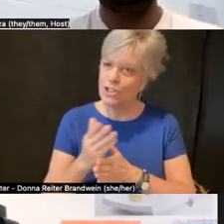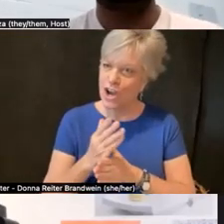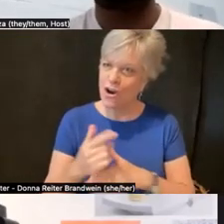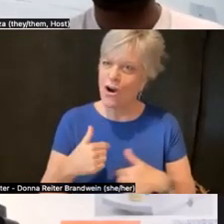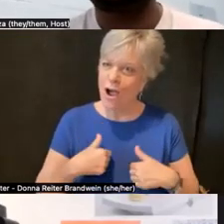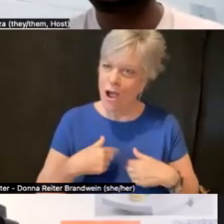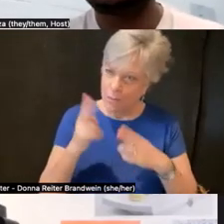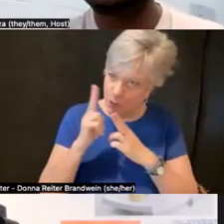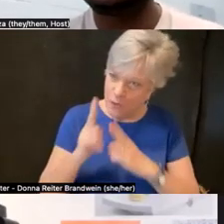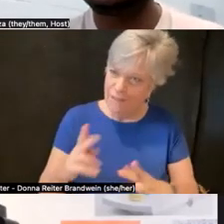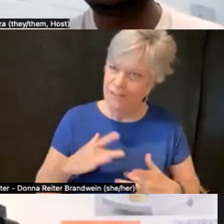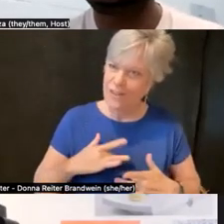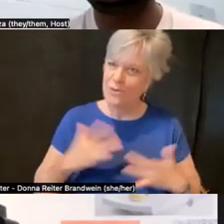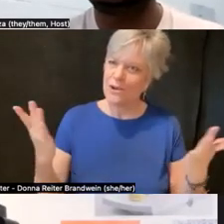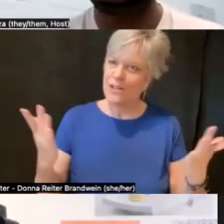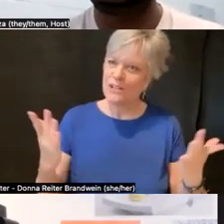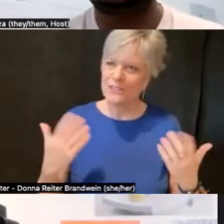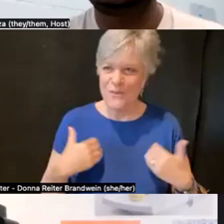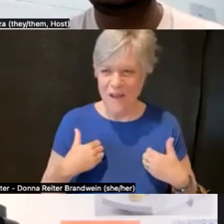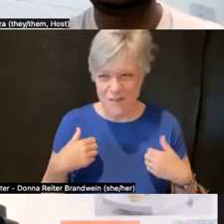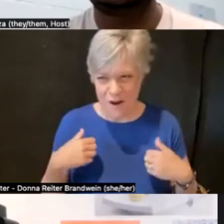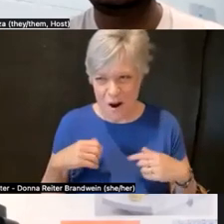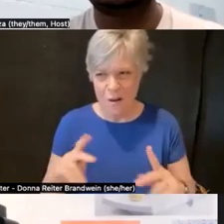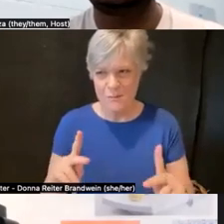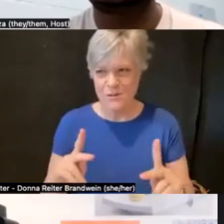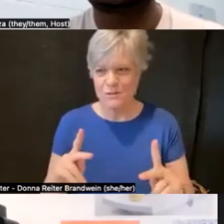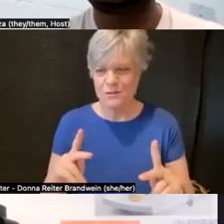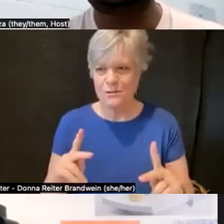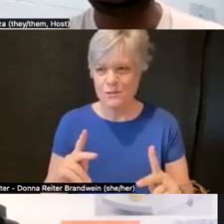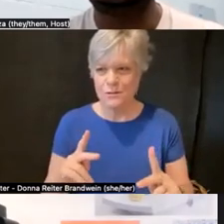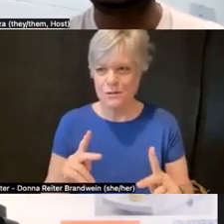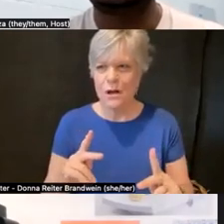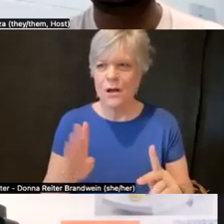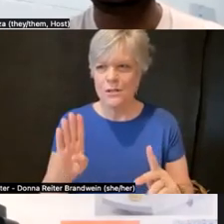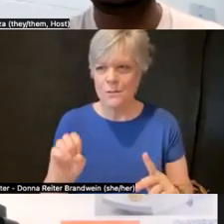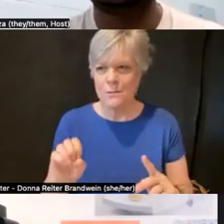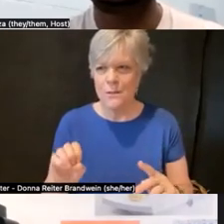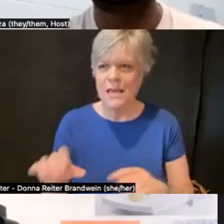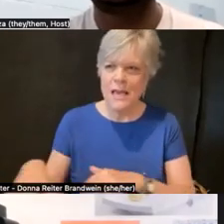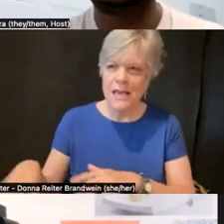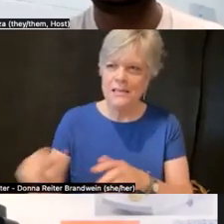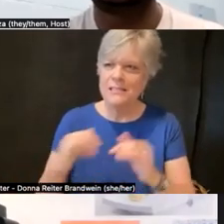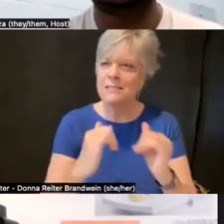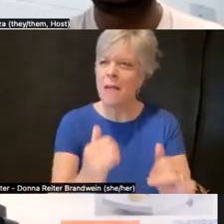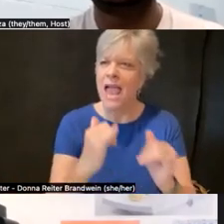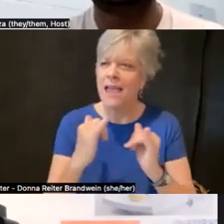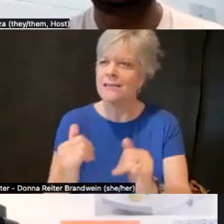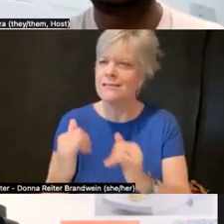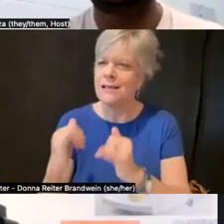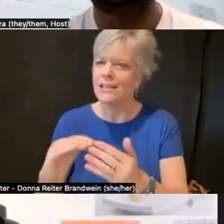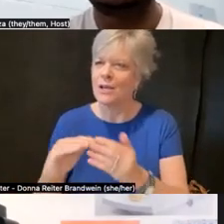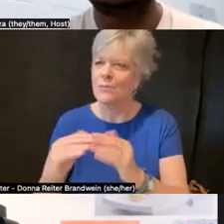and thrilled to have the opportunity to be in space and community with you all today.